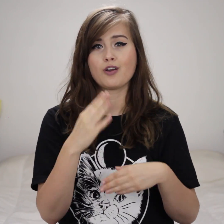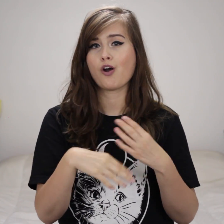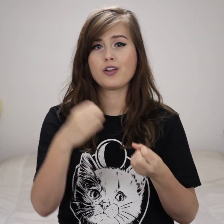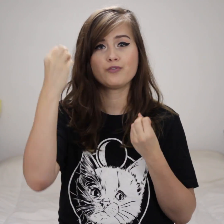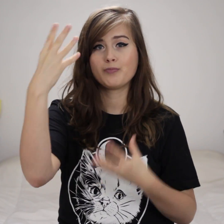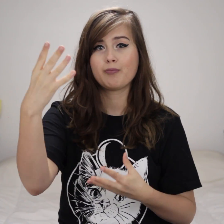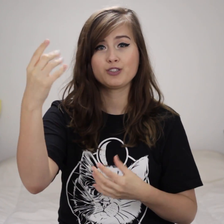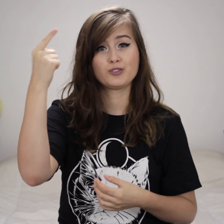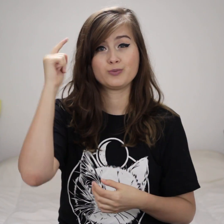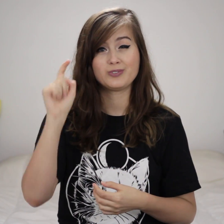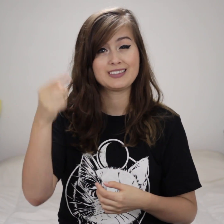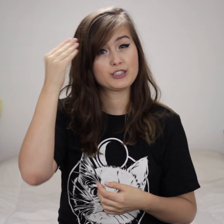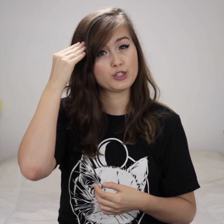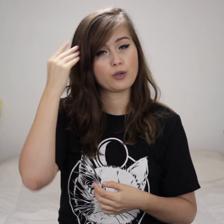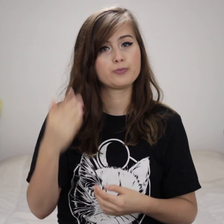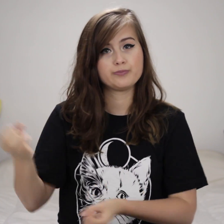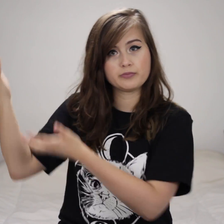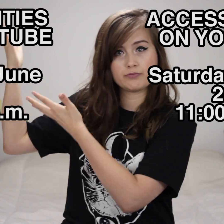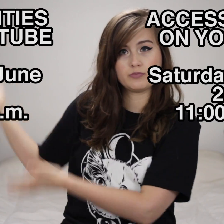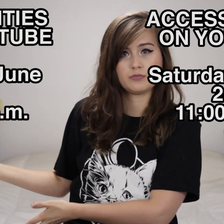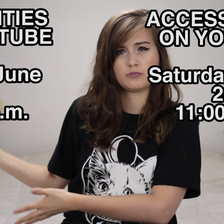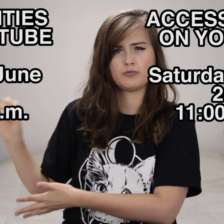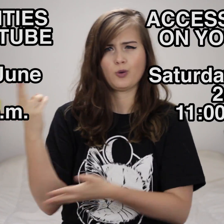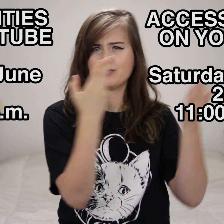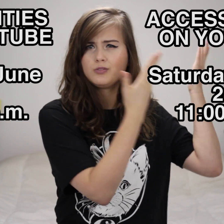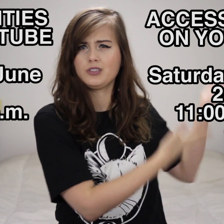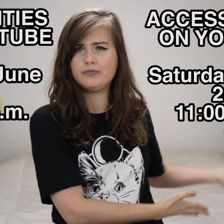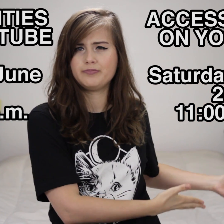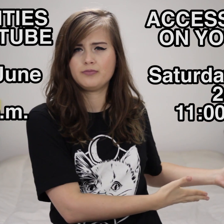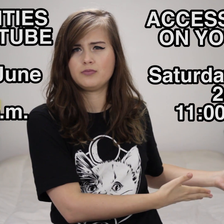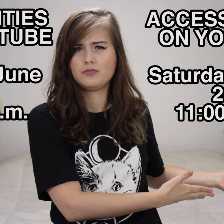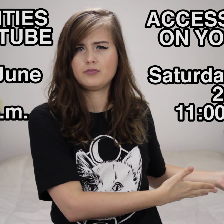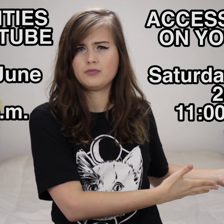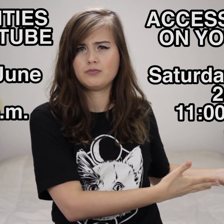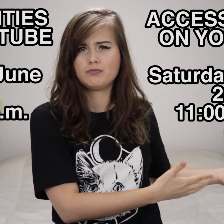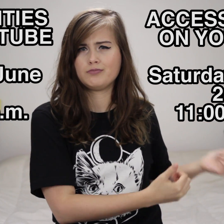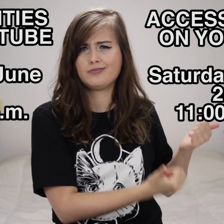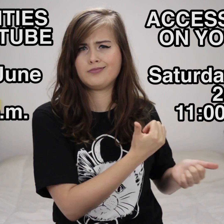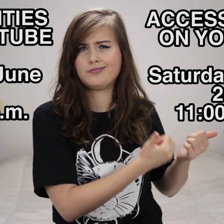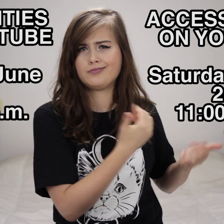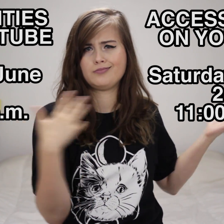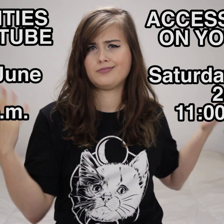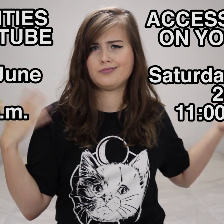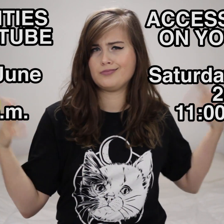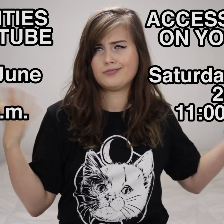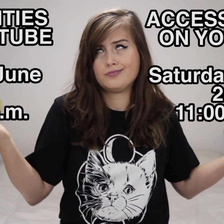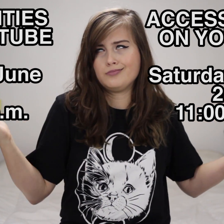All the information you need to know will be on either side of this screen.